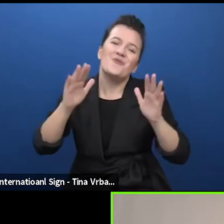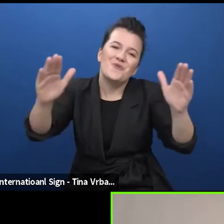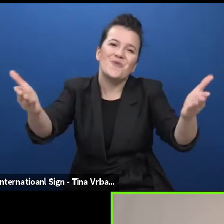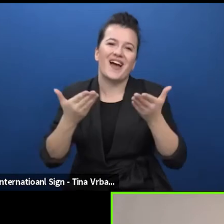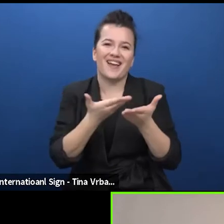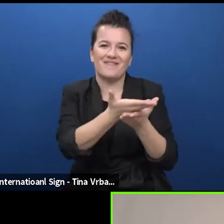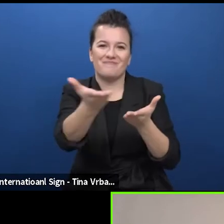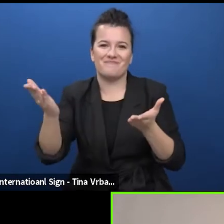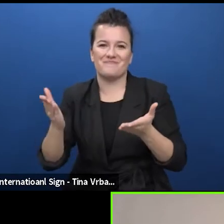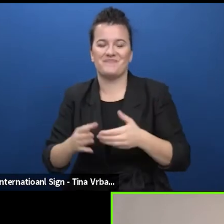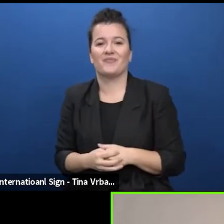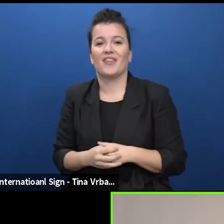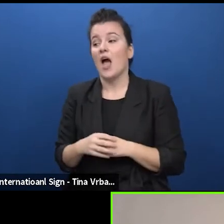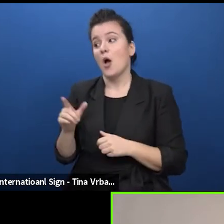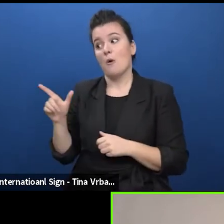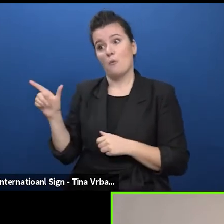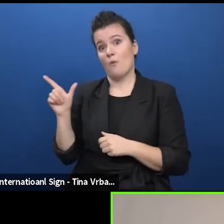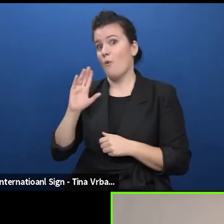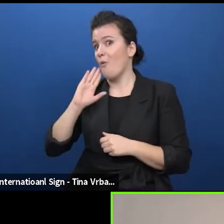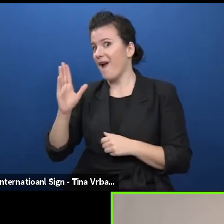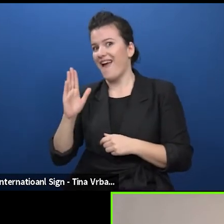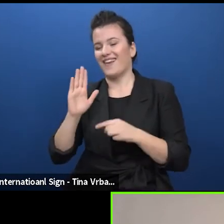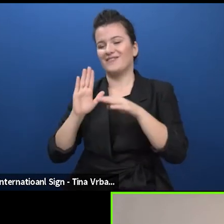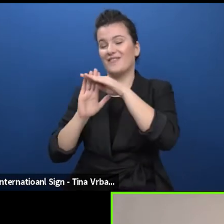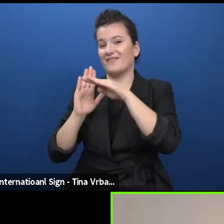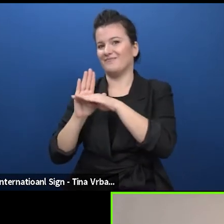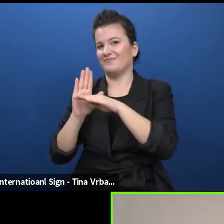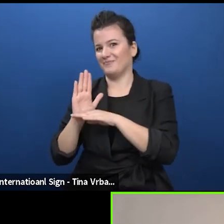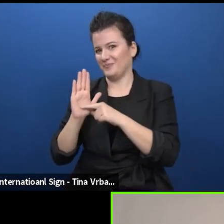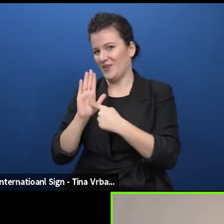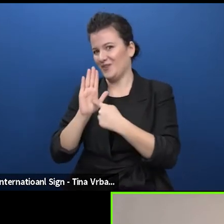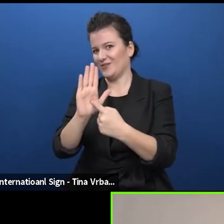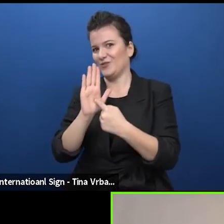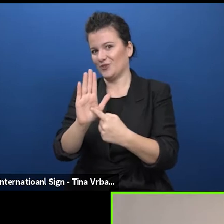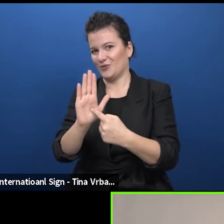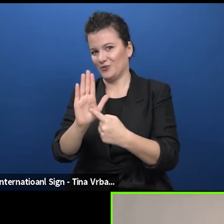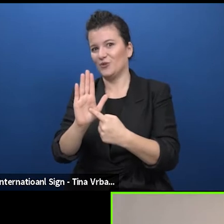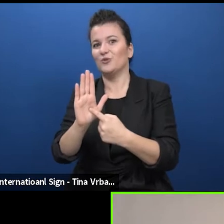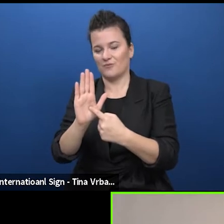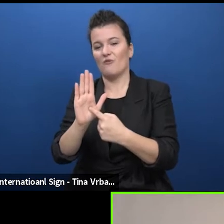ones to guide you through the programme of the European Theatre Forum for the next few days and